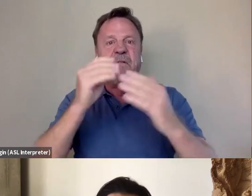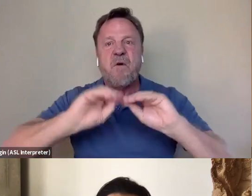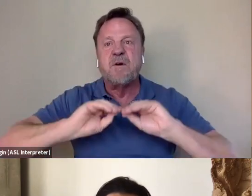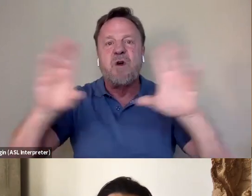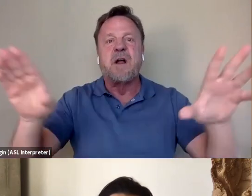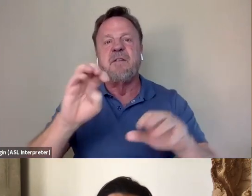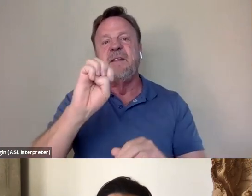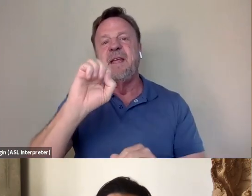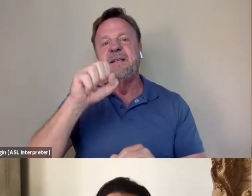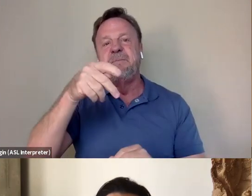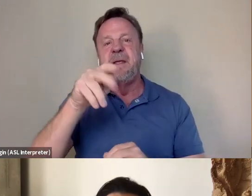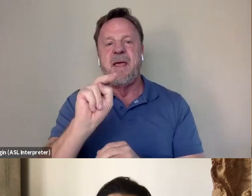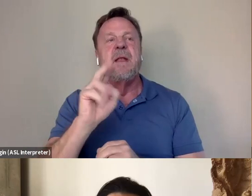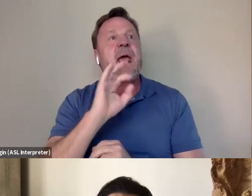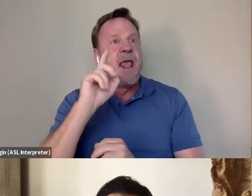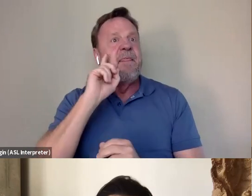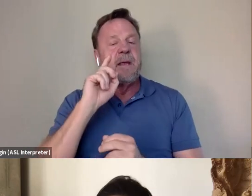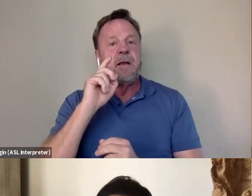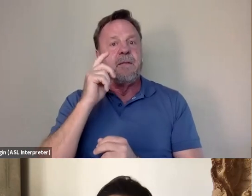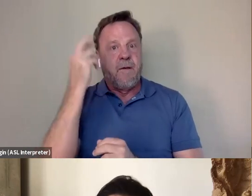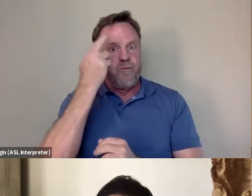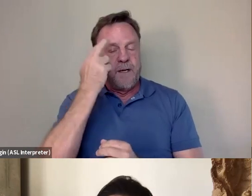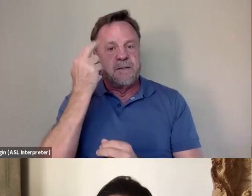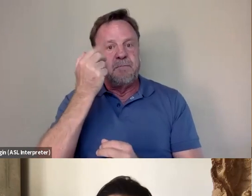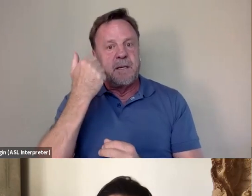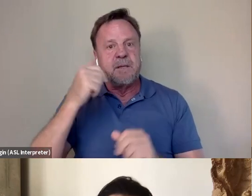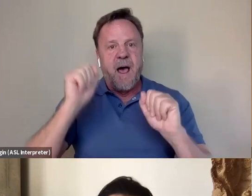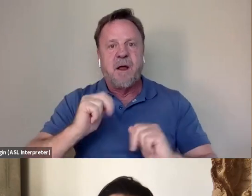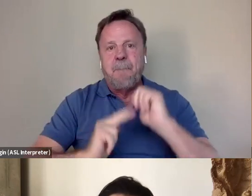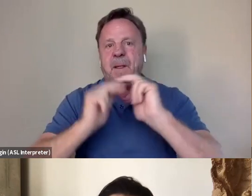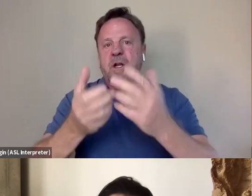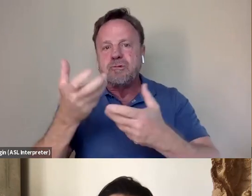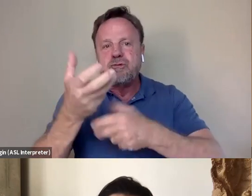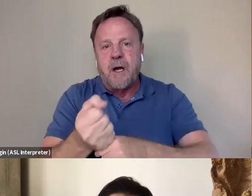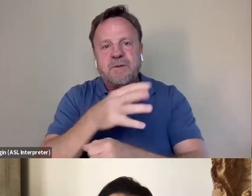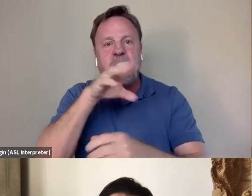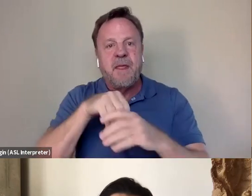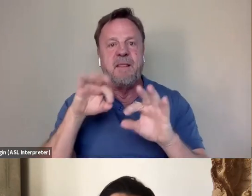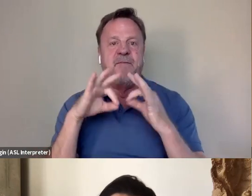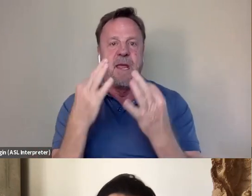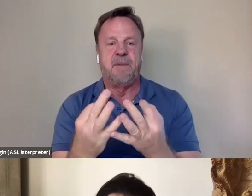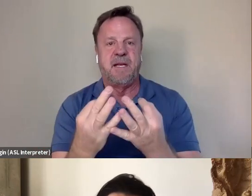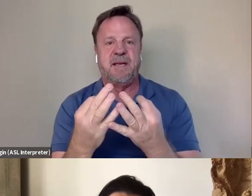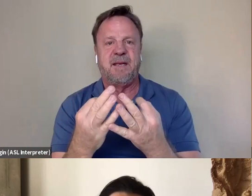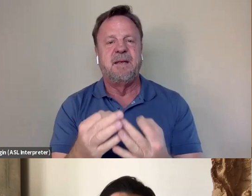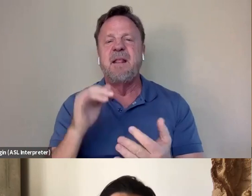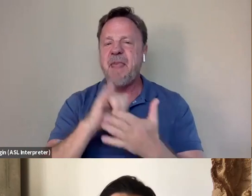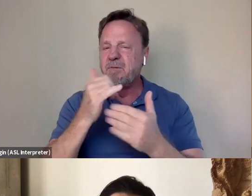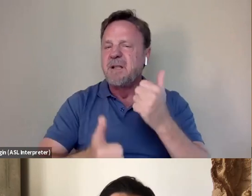And again, I think that was because I was able to build this trust within the family. And I think that was, that was definitely the most difficult thing for me